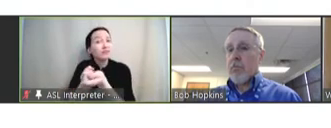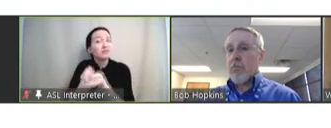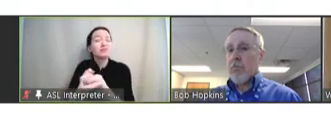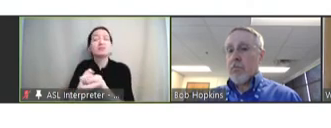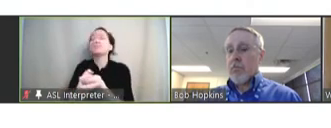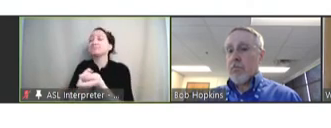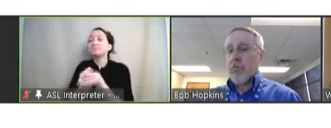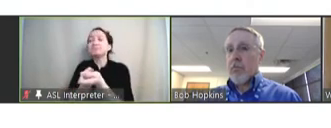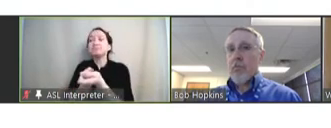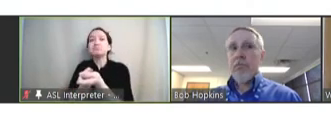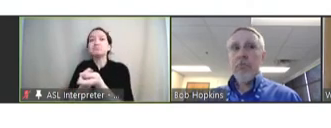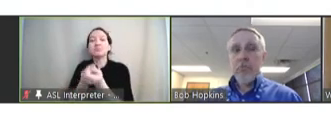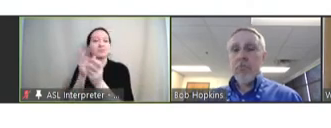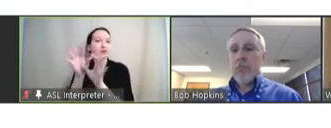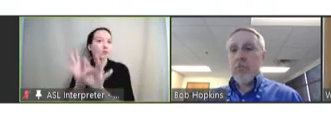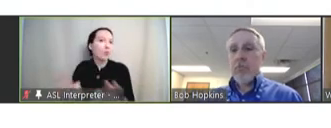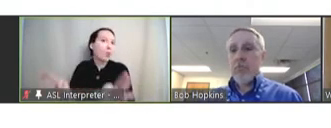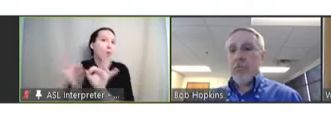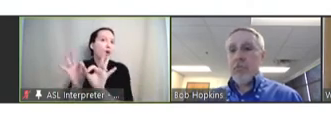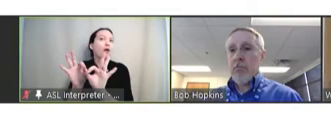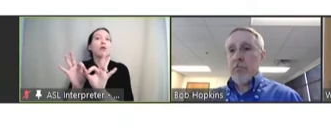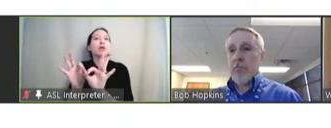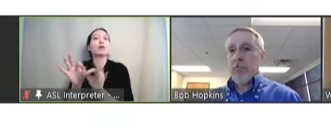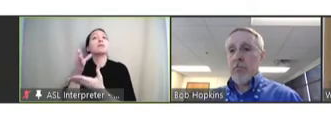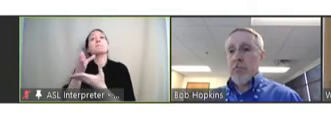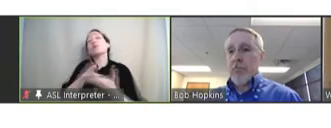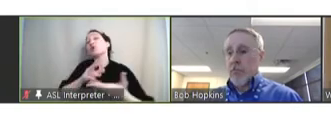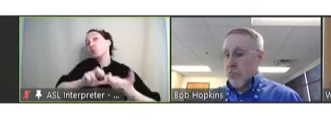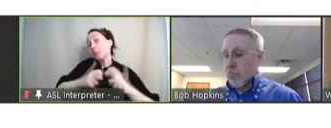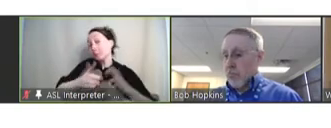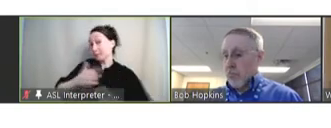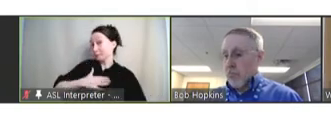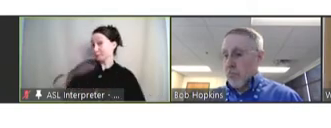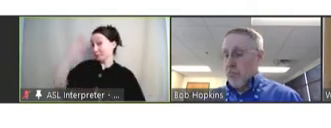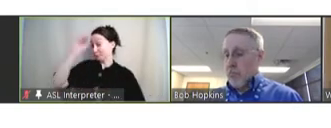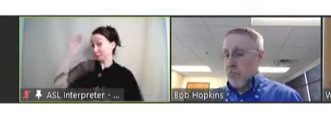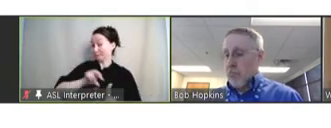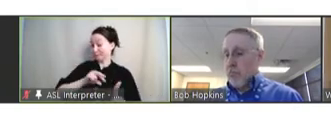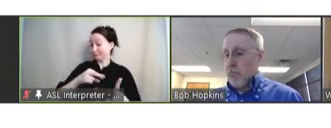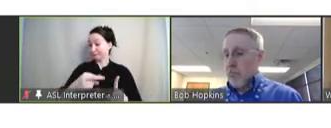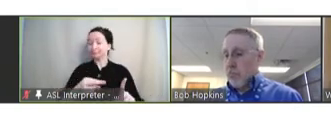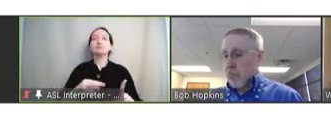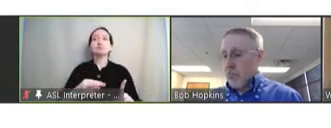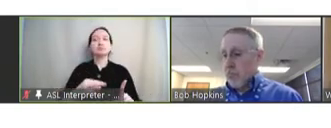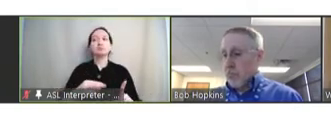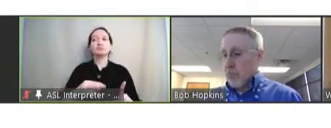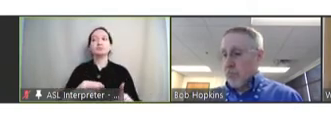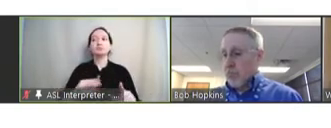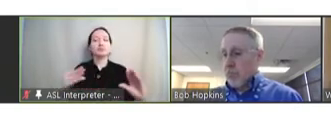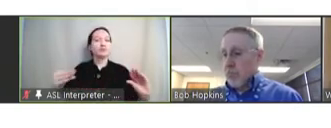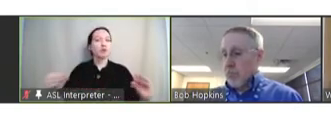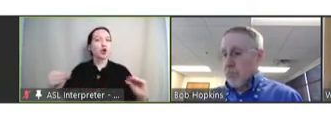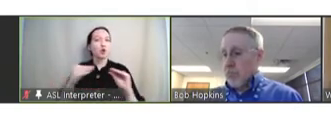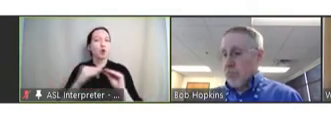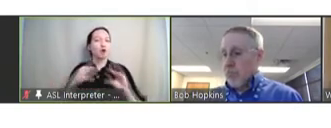be important because I think part of the issue in my opinion would be to get greater publicity and